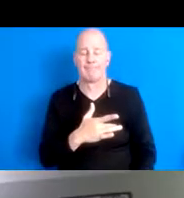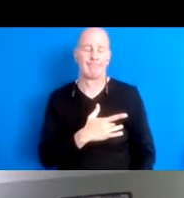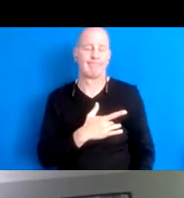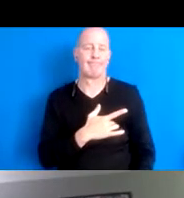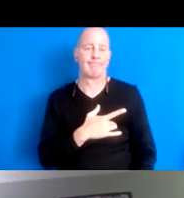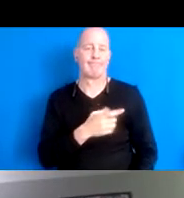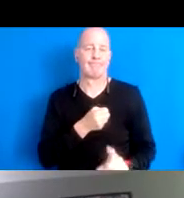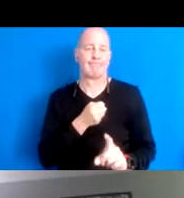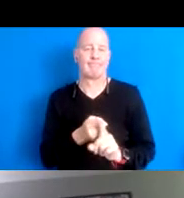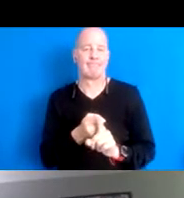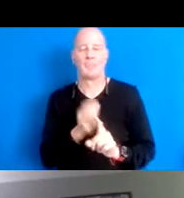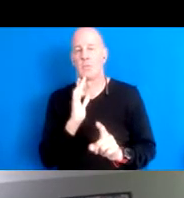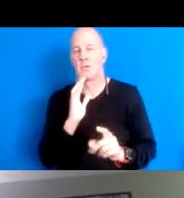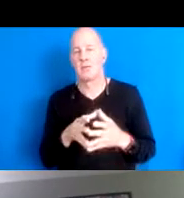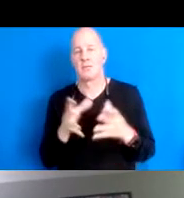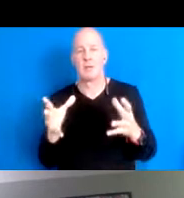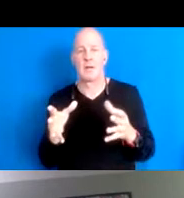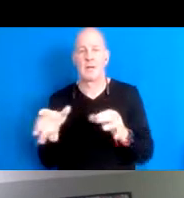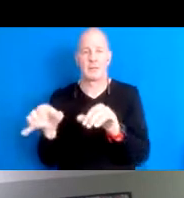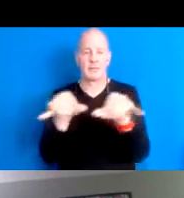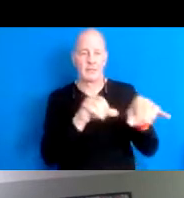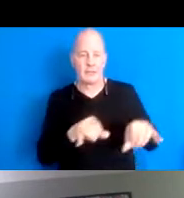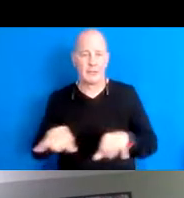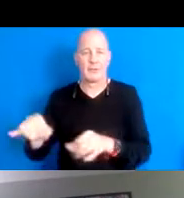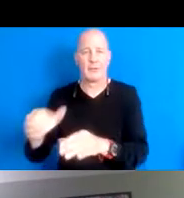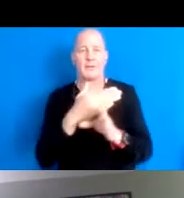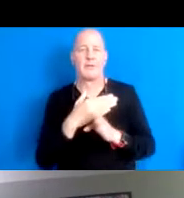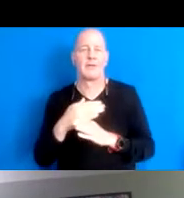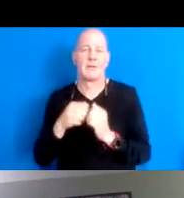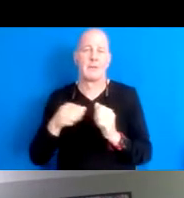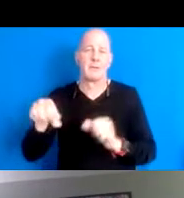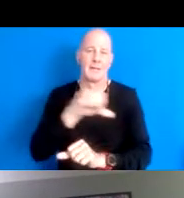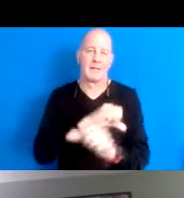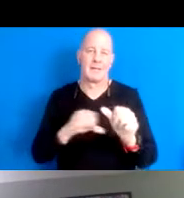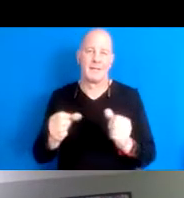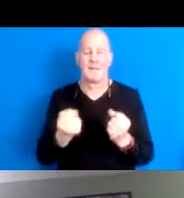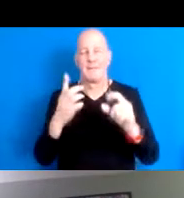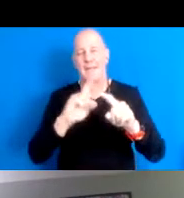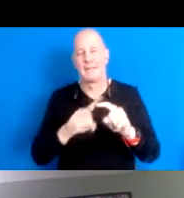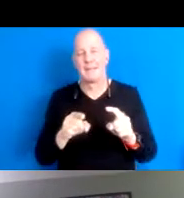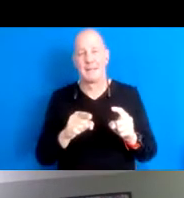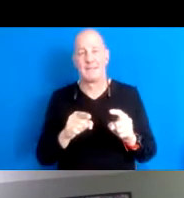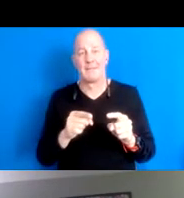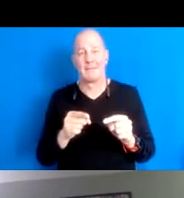have so much in common, to share and and so many differences to learn from.